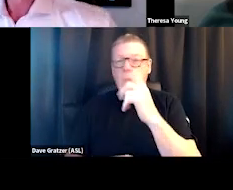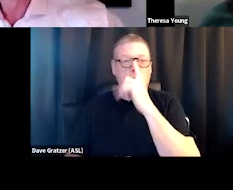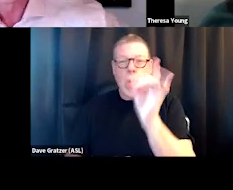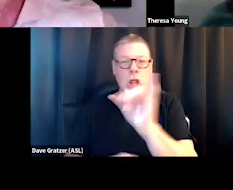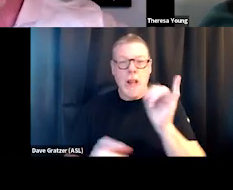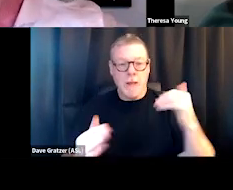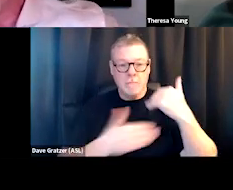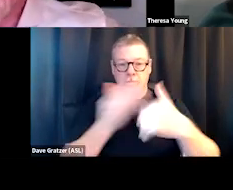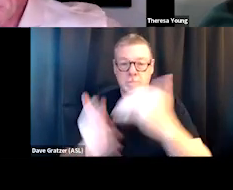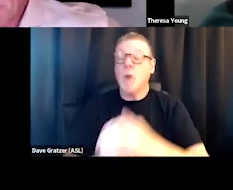Sure.